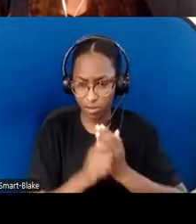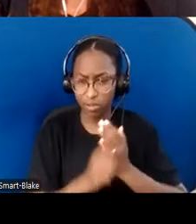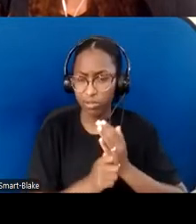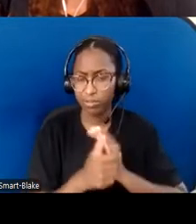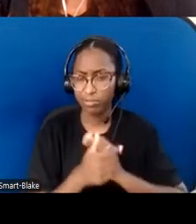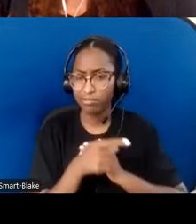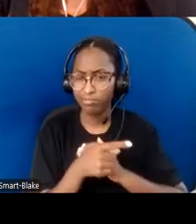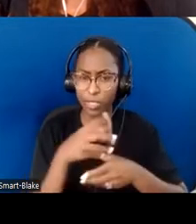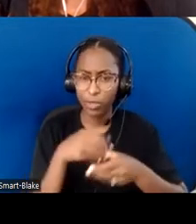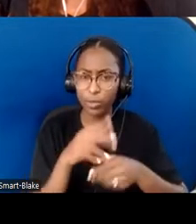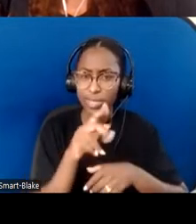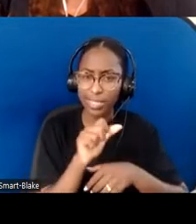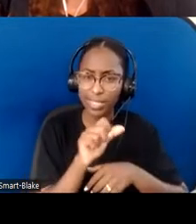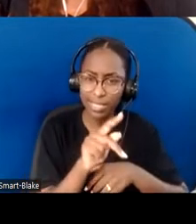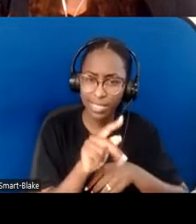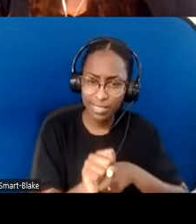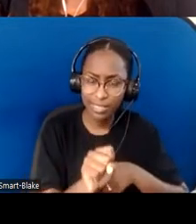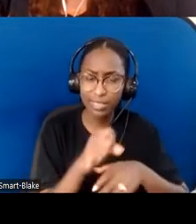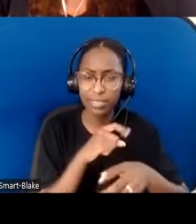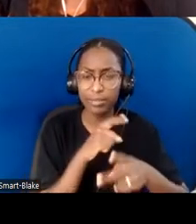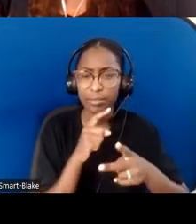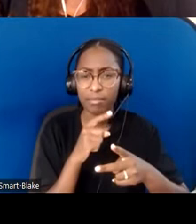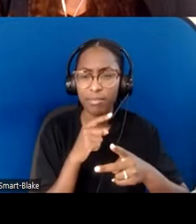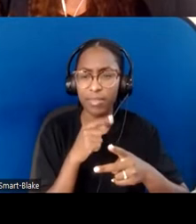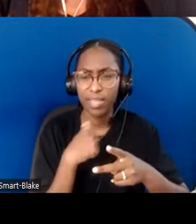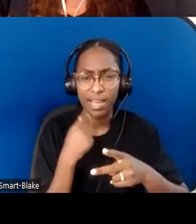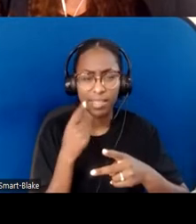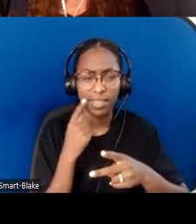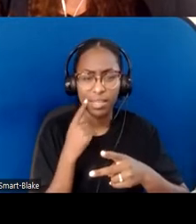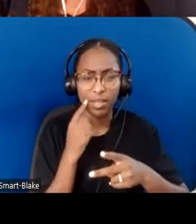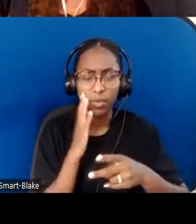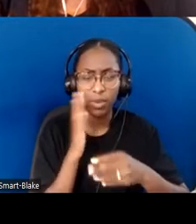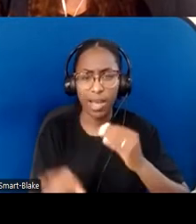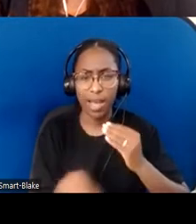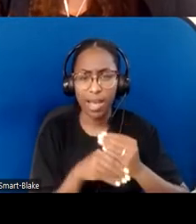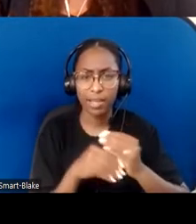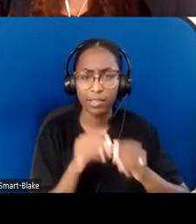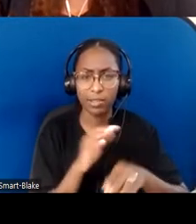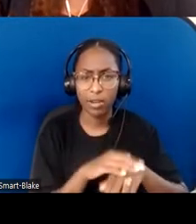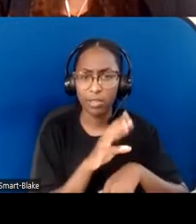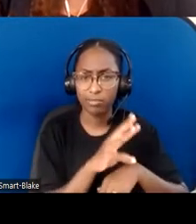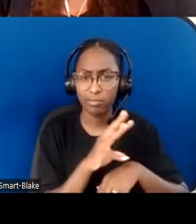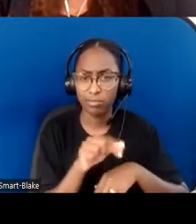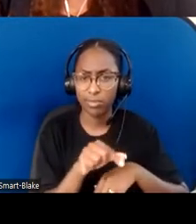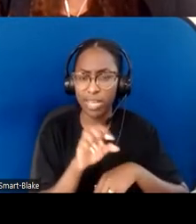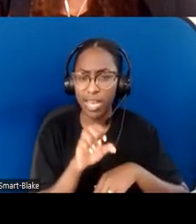putting these on the "End Ableism at Church" website eventually, but for now we'll give you the link.